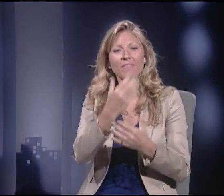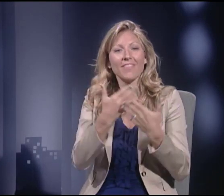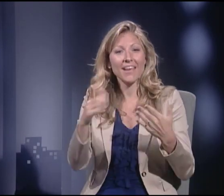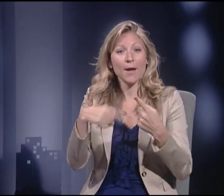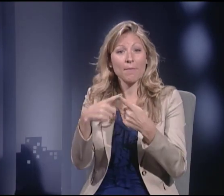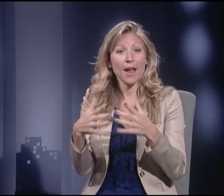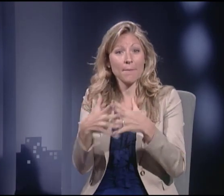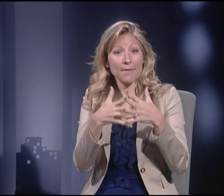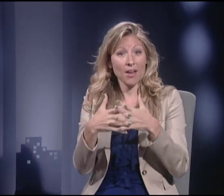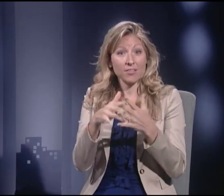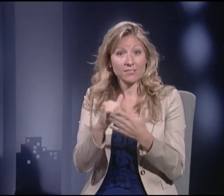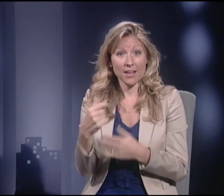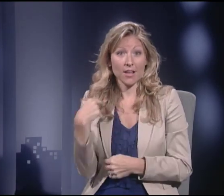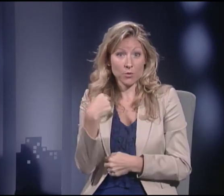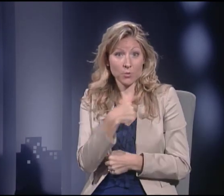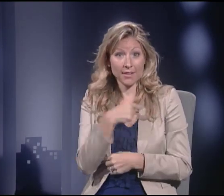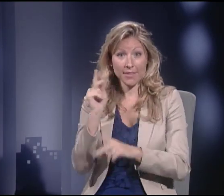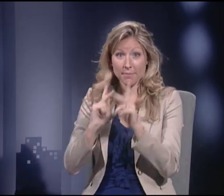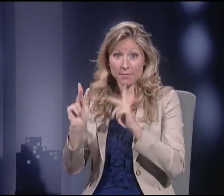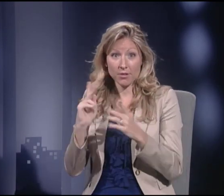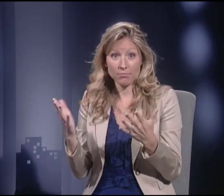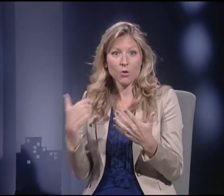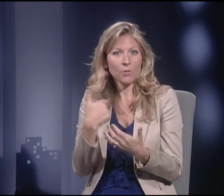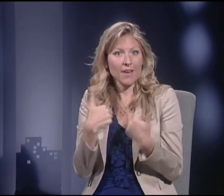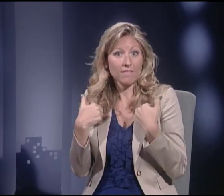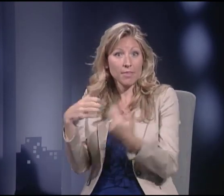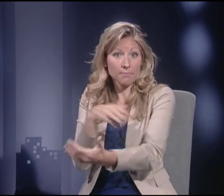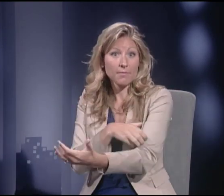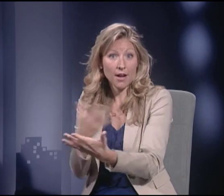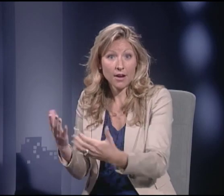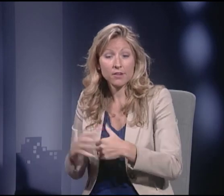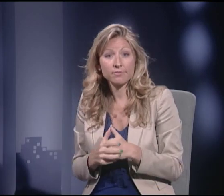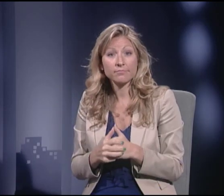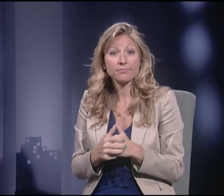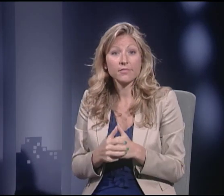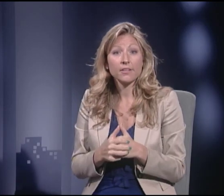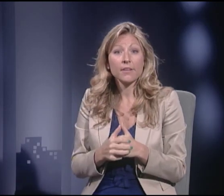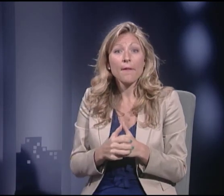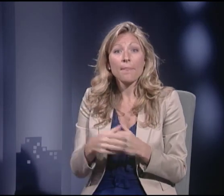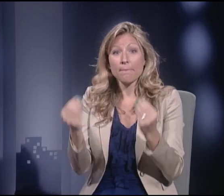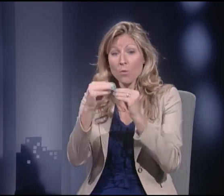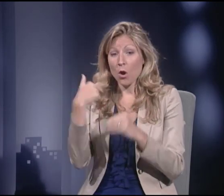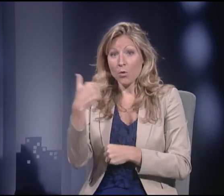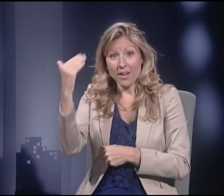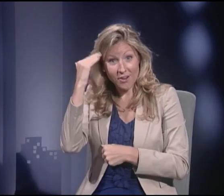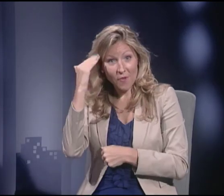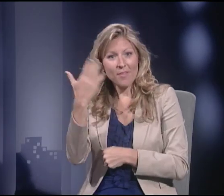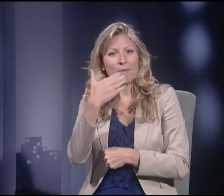One beautiful thing about America is that we, the people, have power.